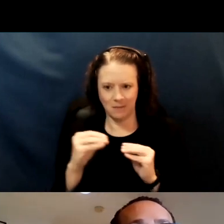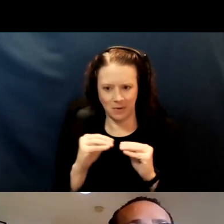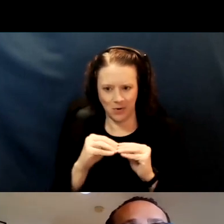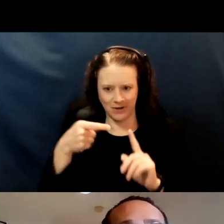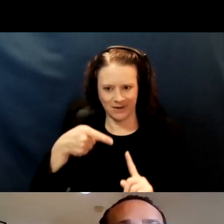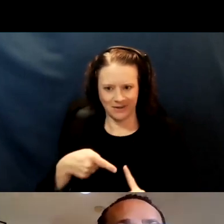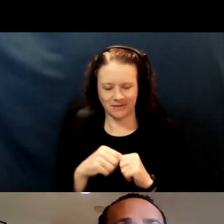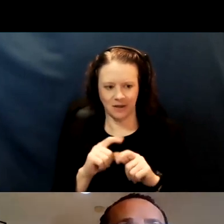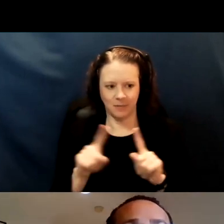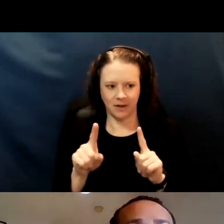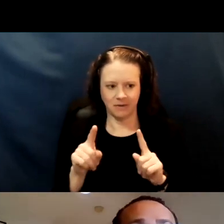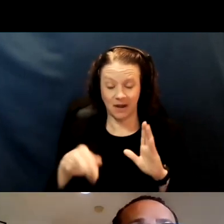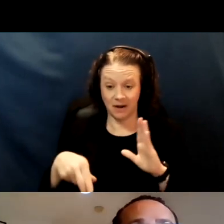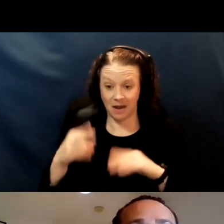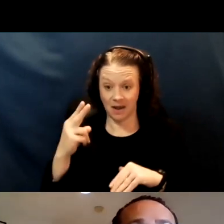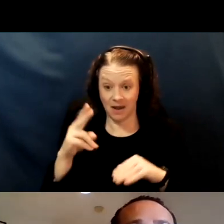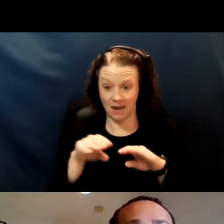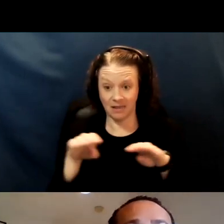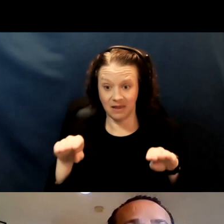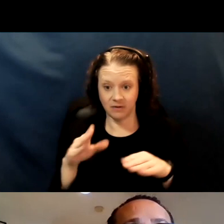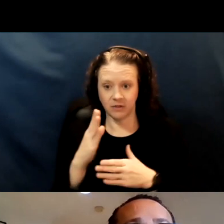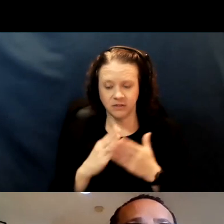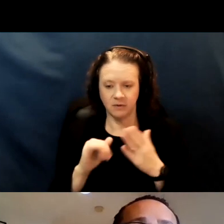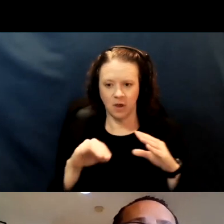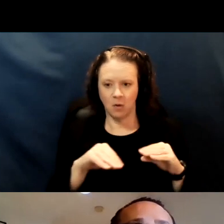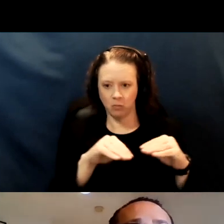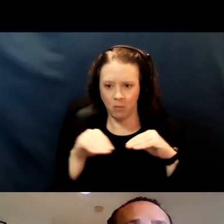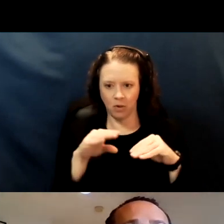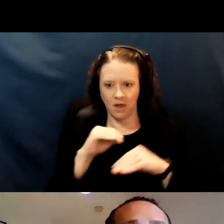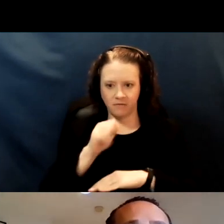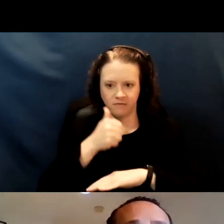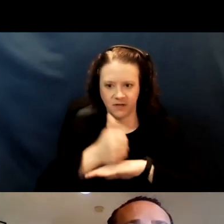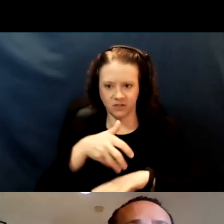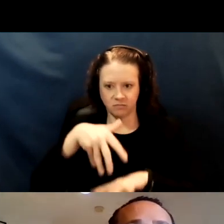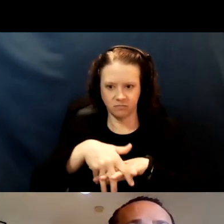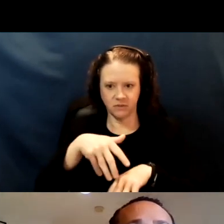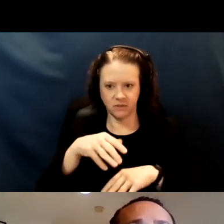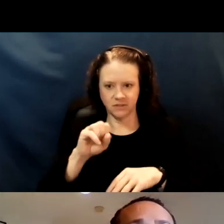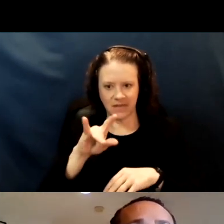But at a high level, some of the mobile and fixed site considerations that we thought about